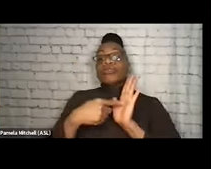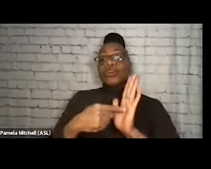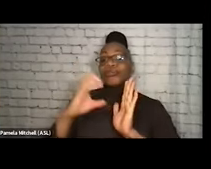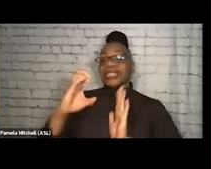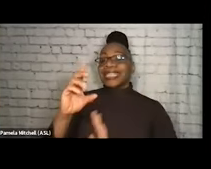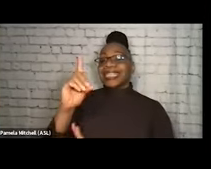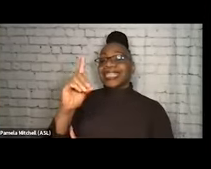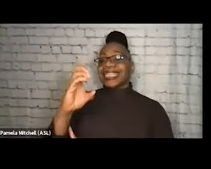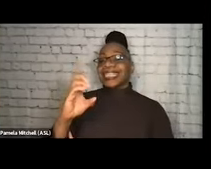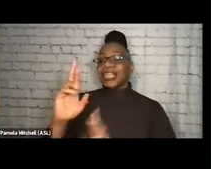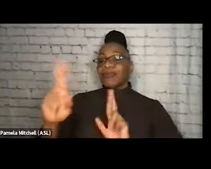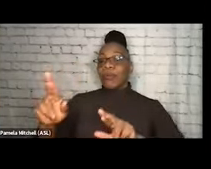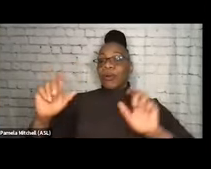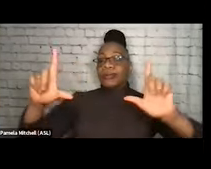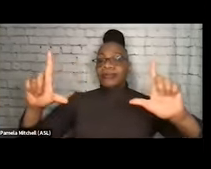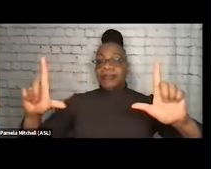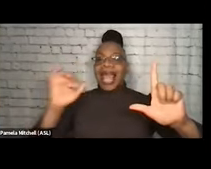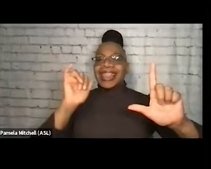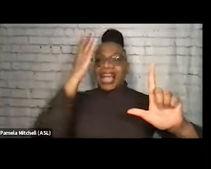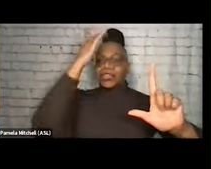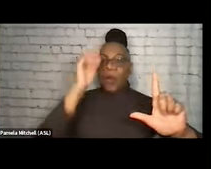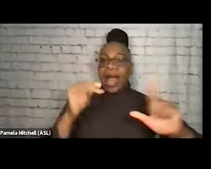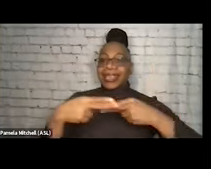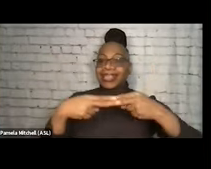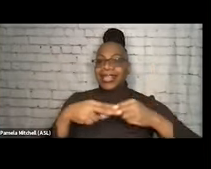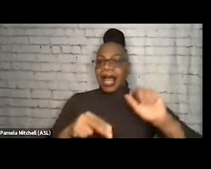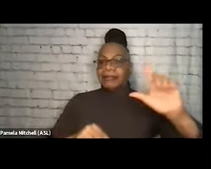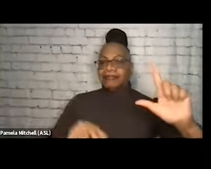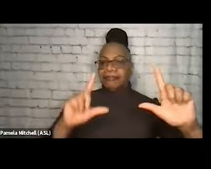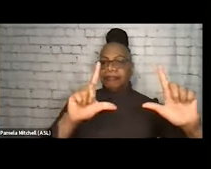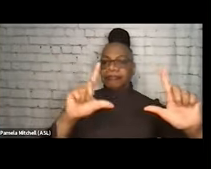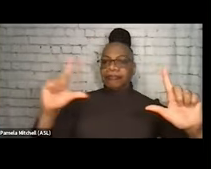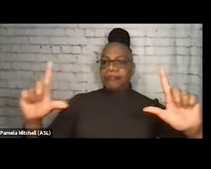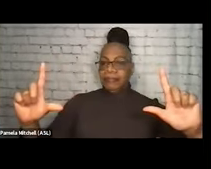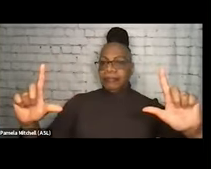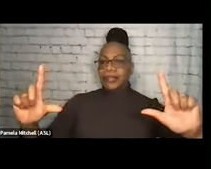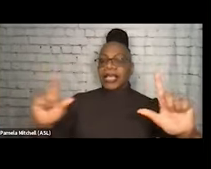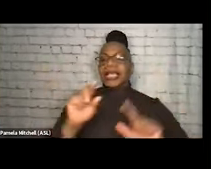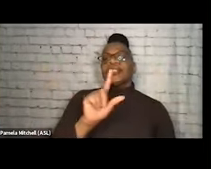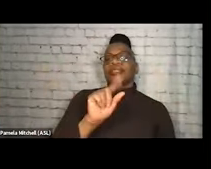and there is a reason why these two are back-to-back. This is a 2024 publication from the CDC that,